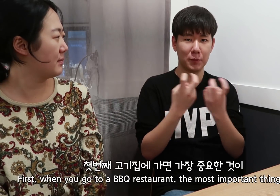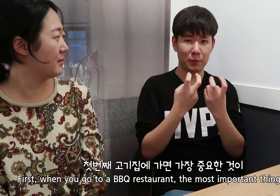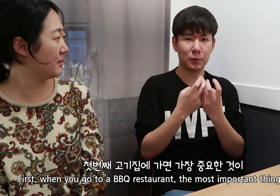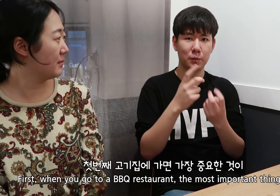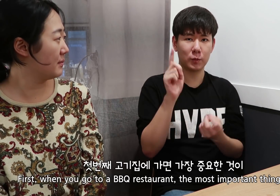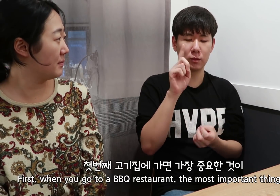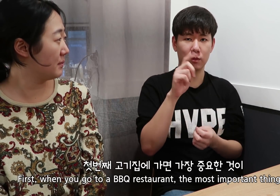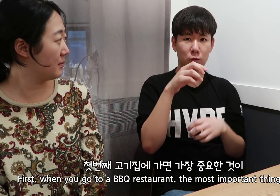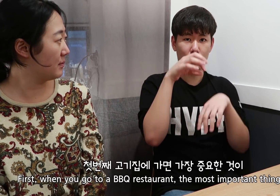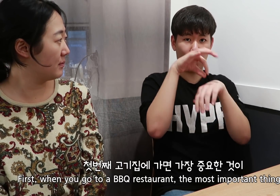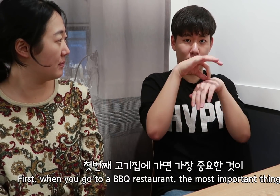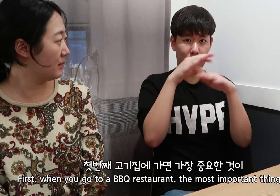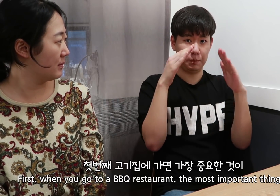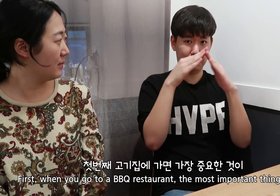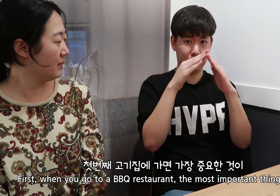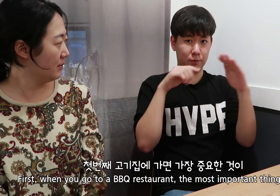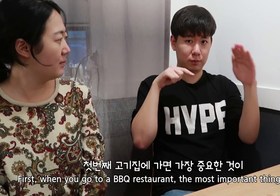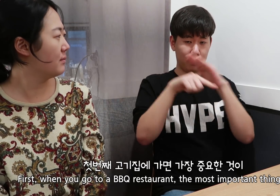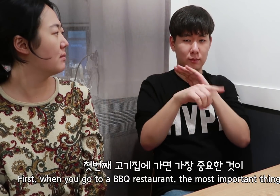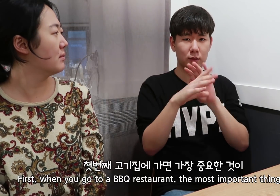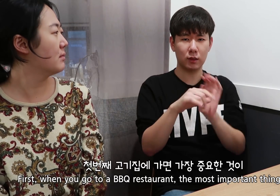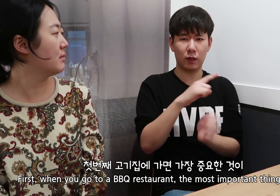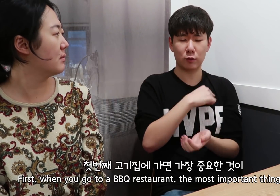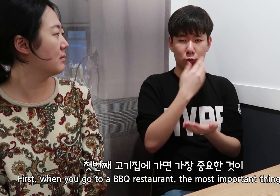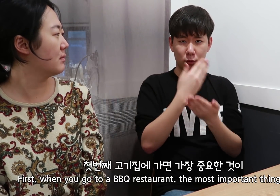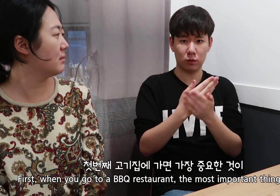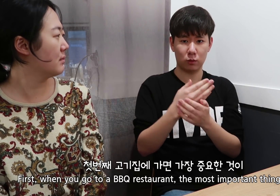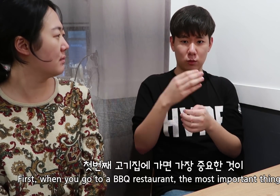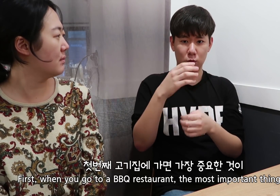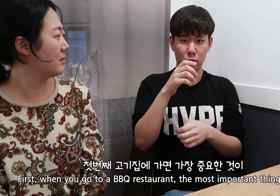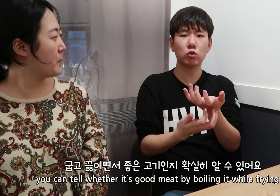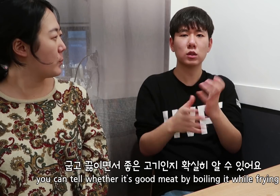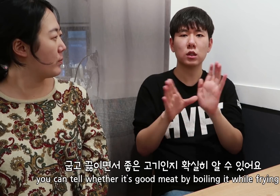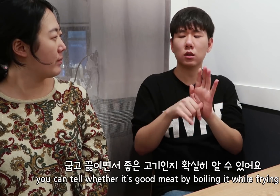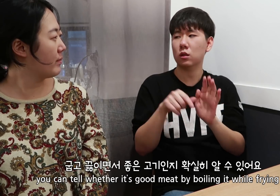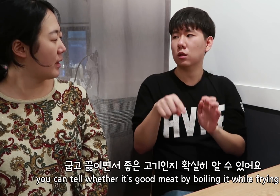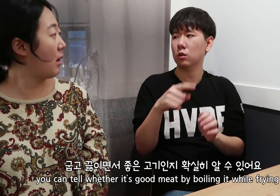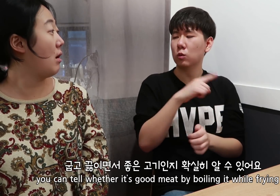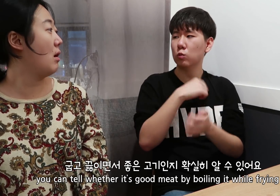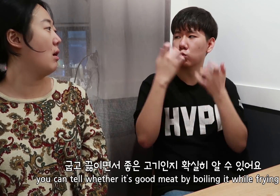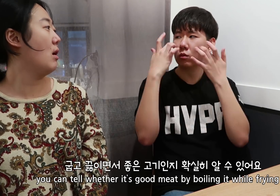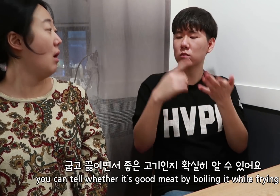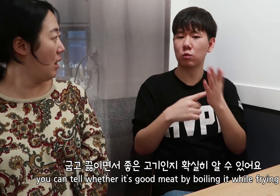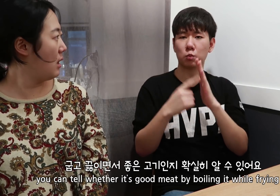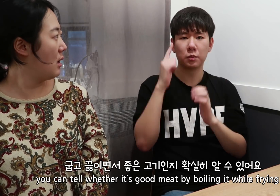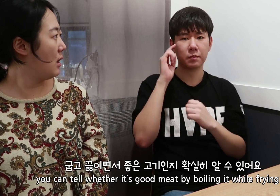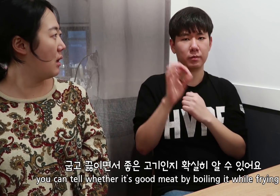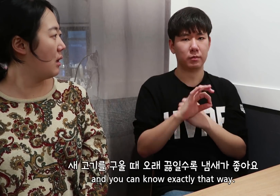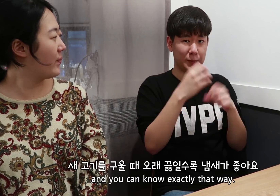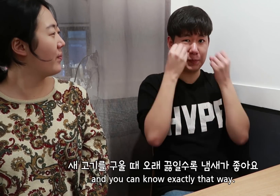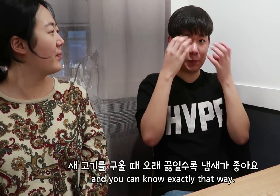First, when you go to a BBQ restaurant, the most important thing is that you can tell whether it’s good meat by boiling it